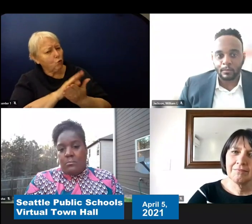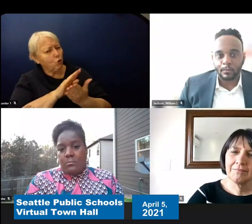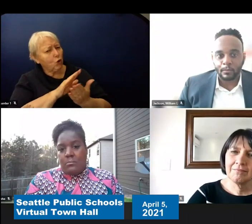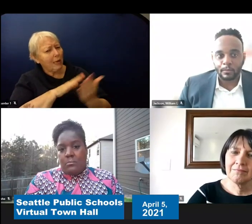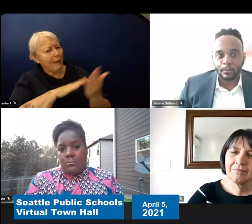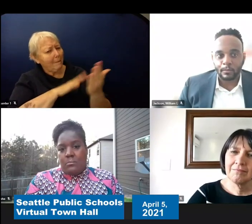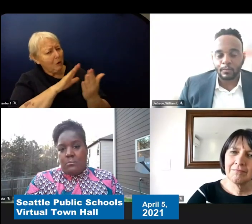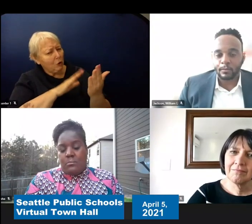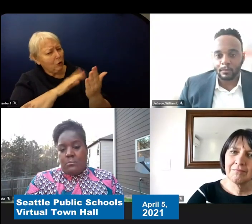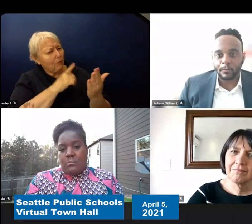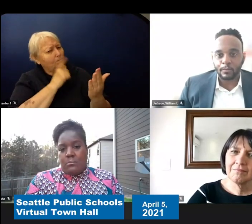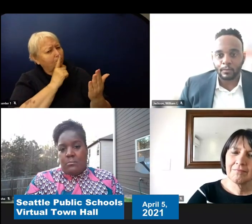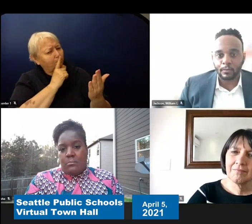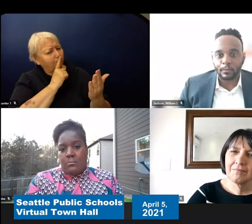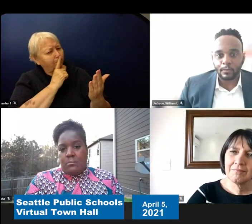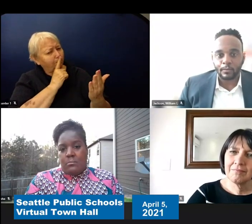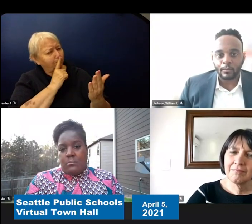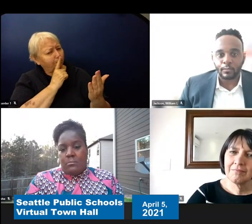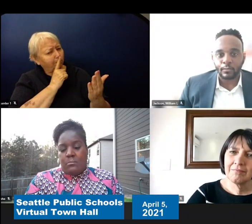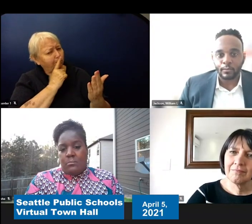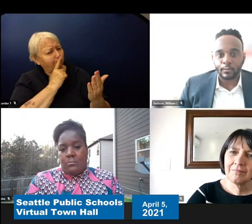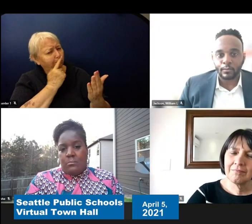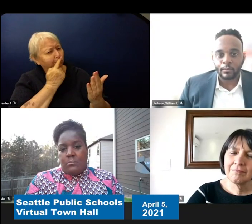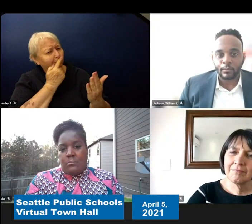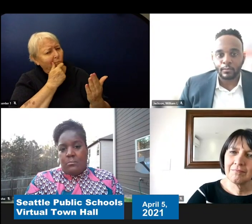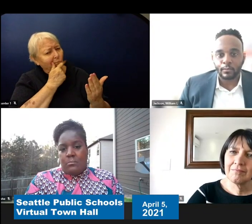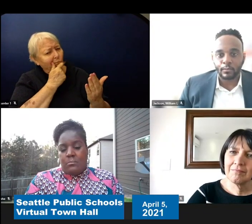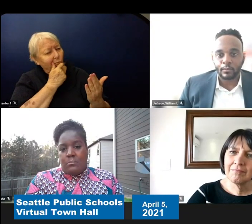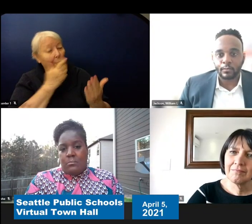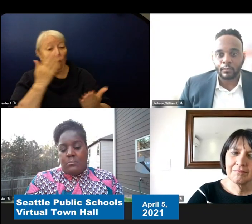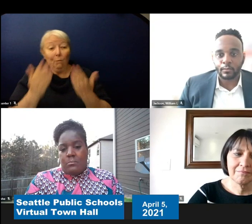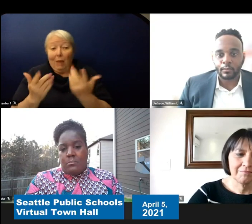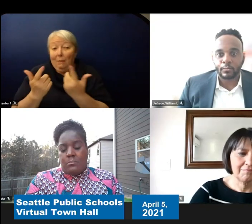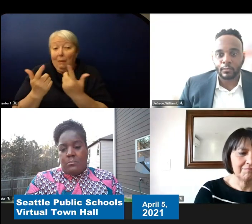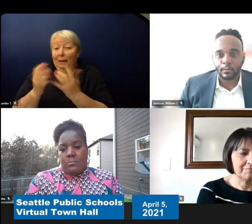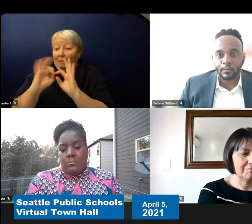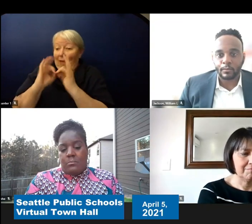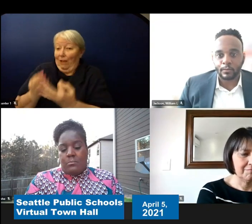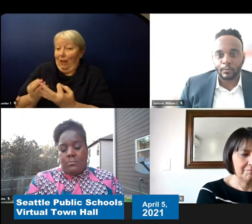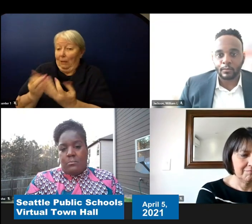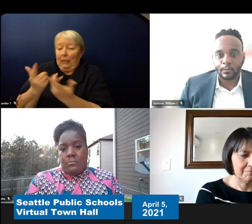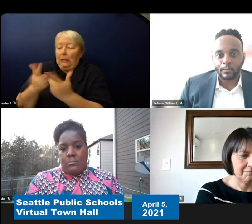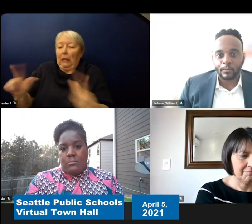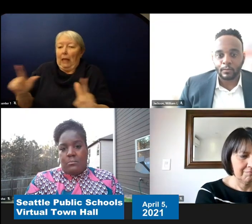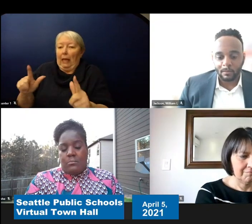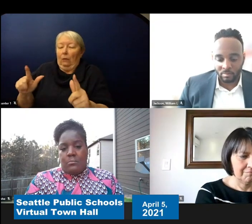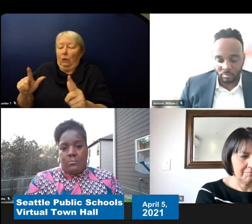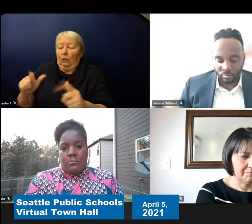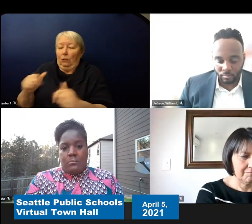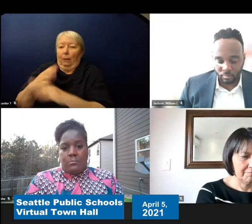a family that maybe it's a language barrier. And so they they might have instructional assistants to help and assist with that.